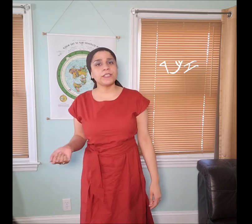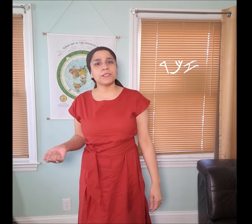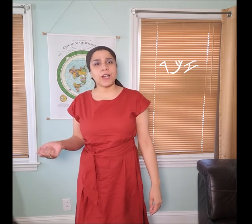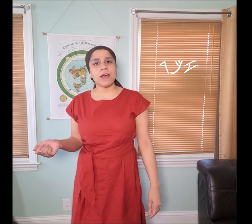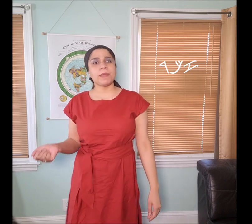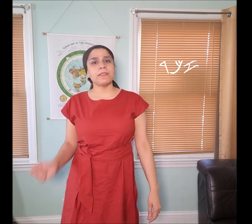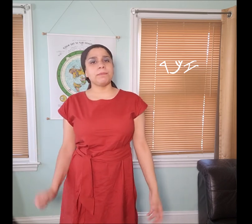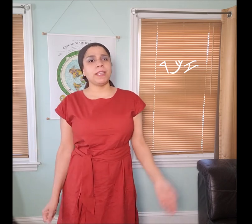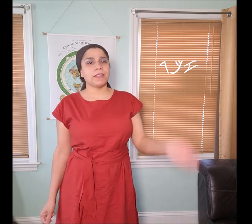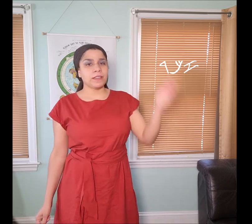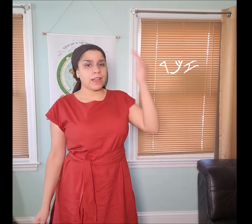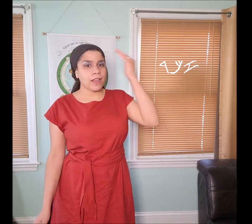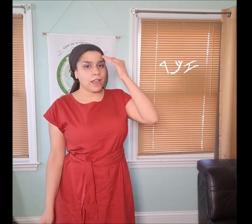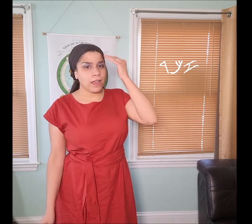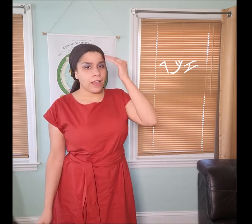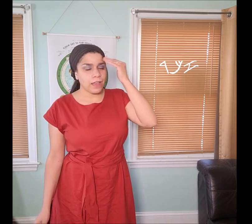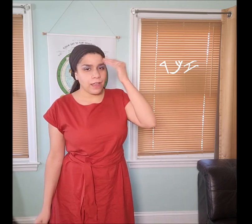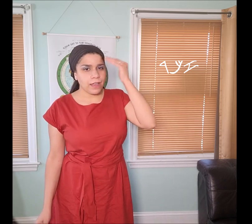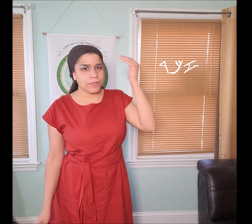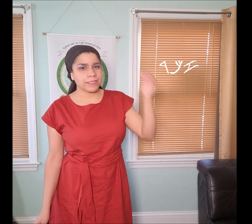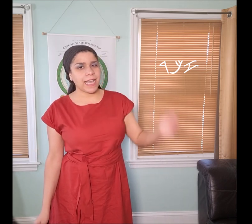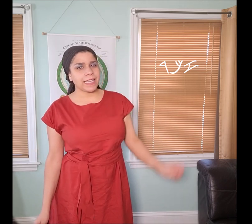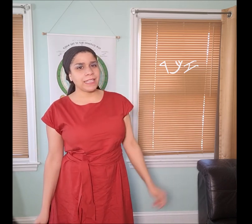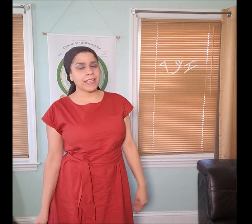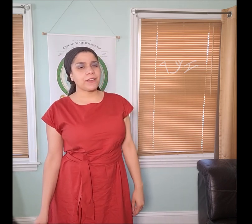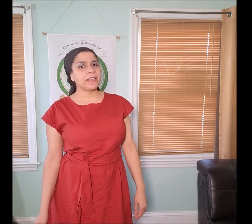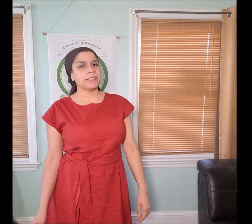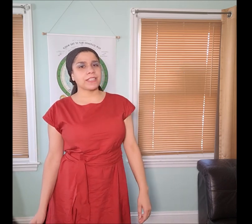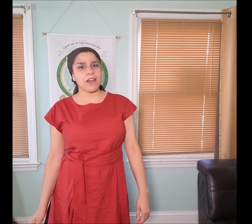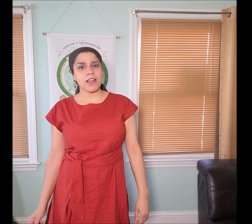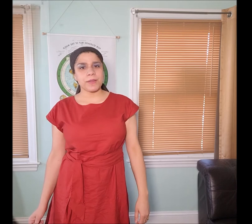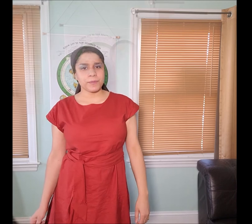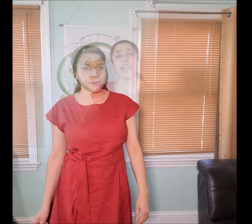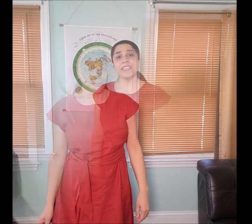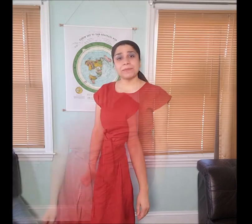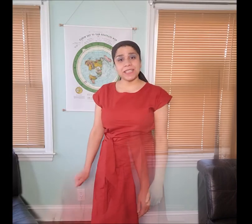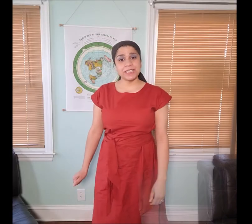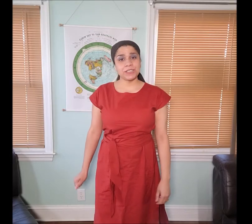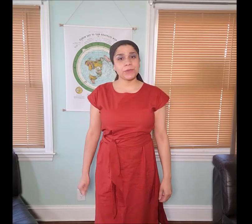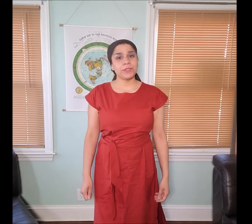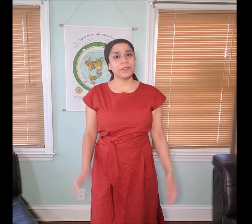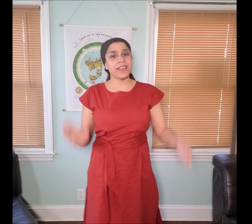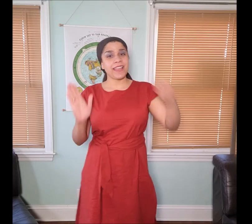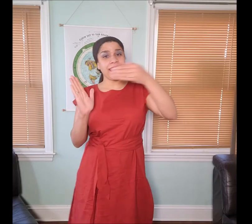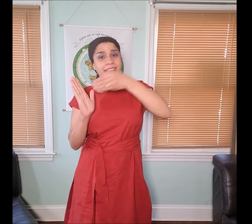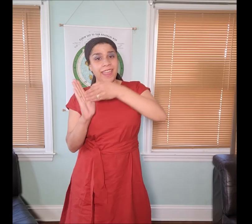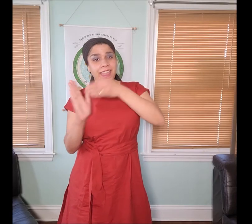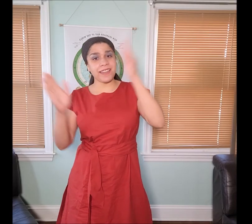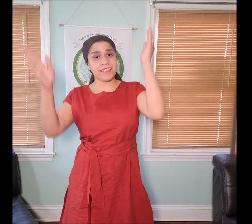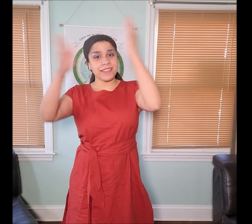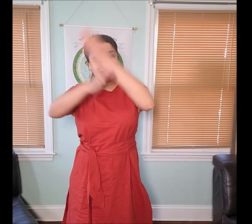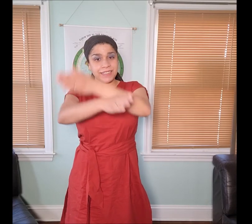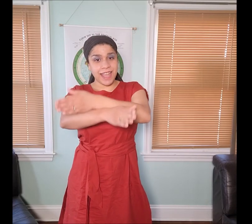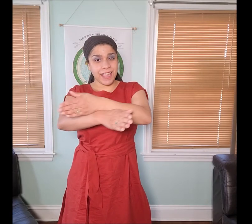to comment the meaning of the "𐤆 zeyn" letter in “𐤆𐤊𐤓 zakar”. I am done showing you the hand signs